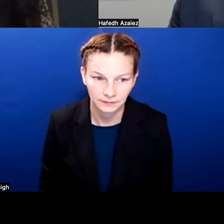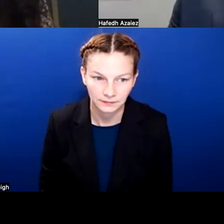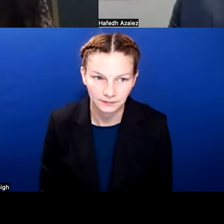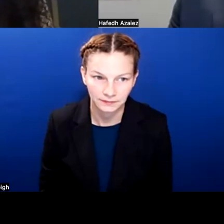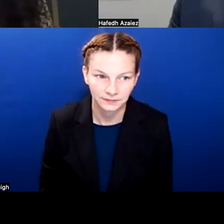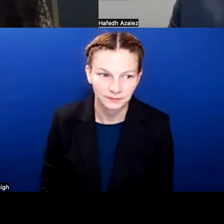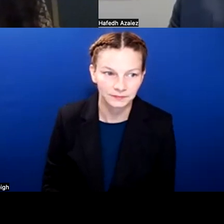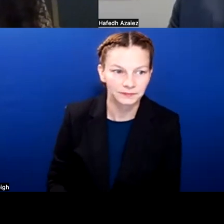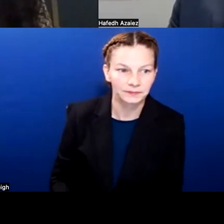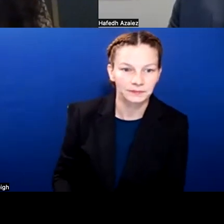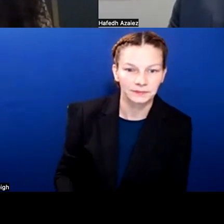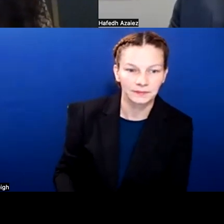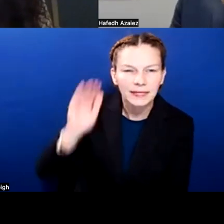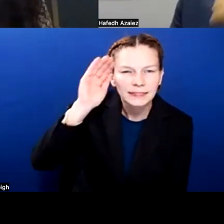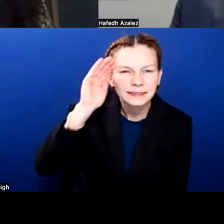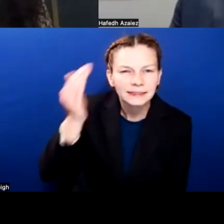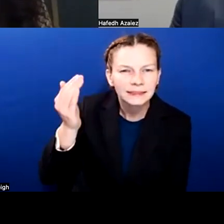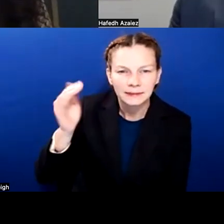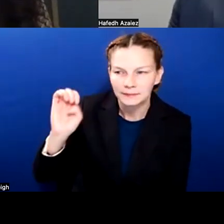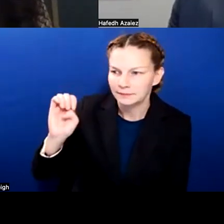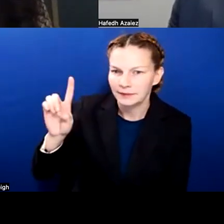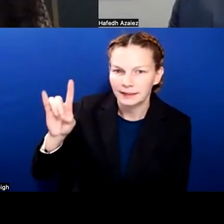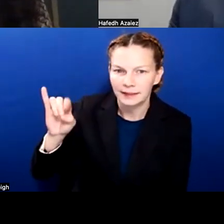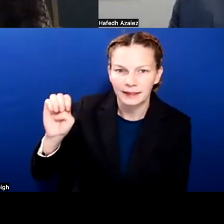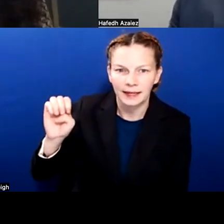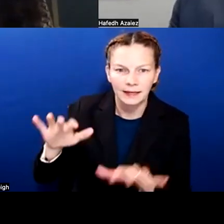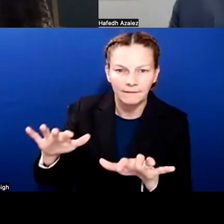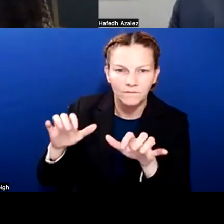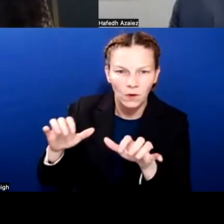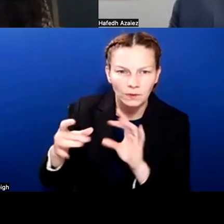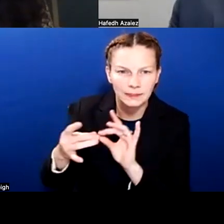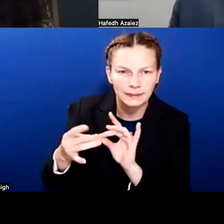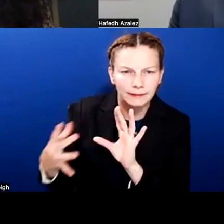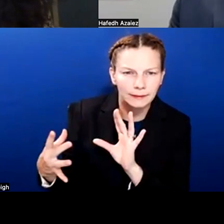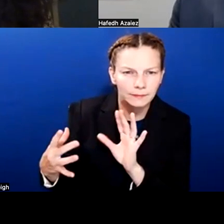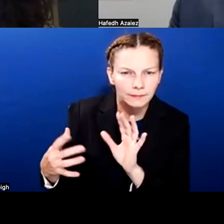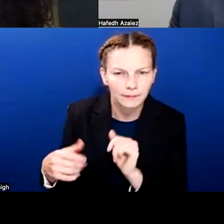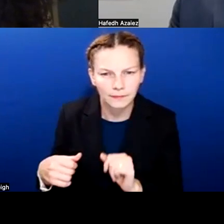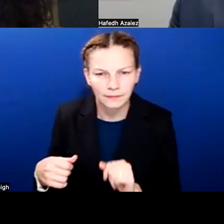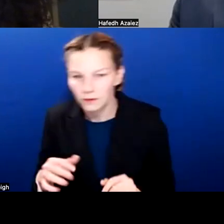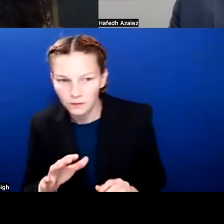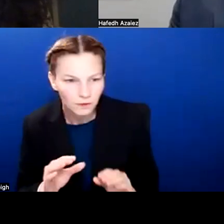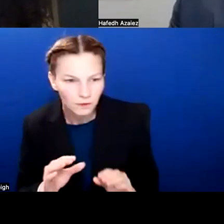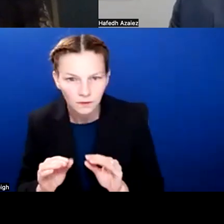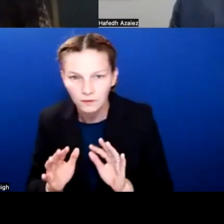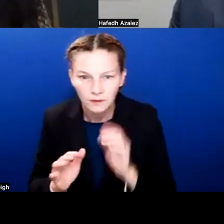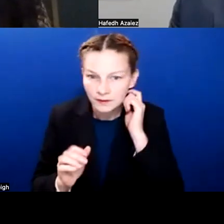Eddie, maybe- I think we lost Eddie. Okay, I think we may lost- permission. Oh! We lost you, Eddie. I'm back.